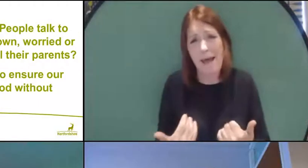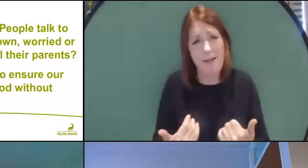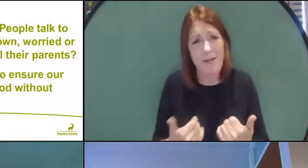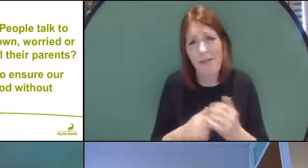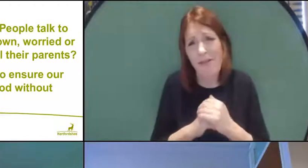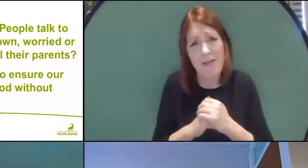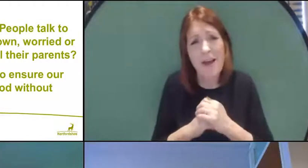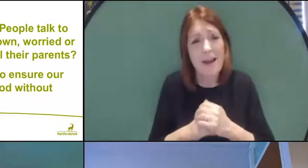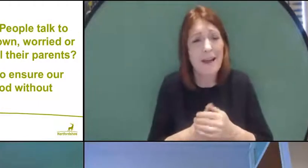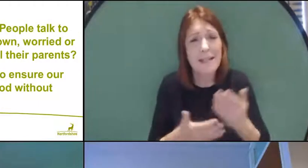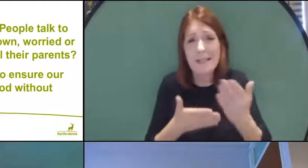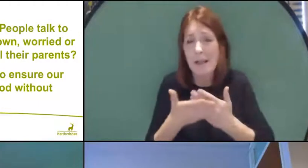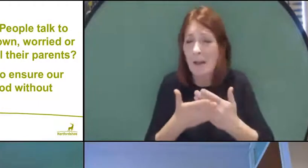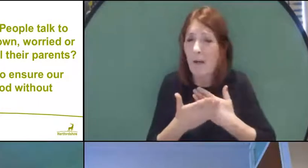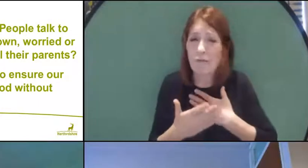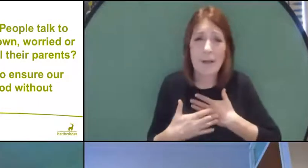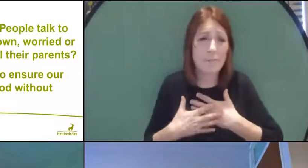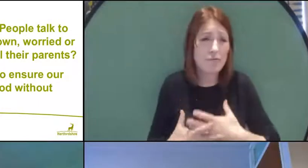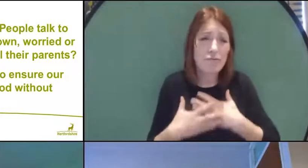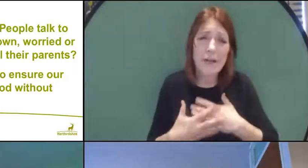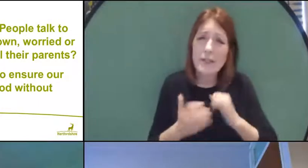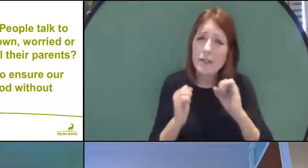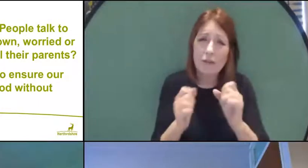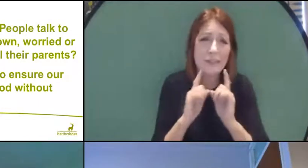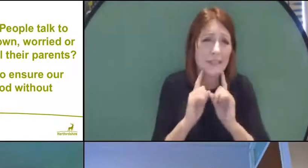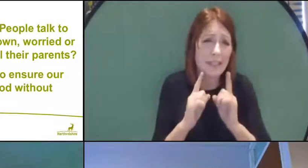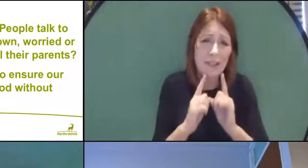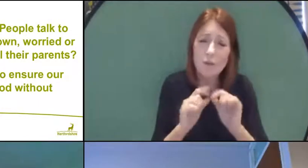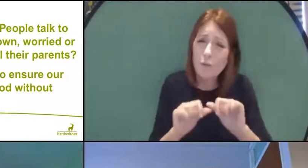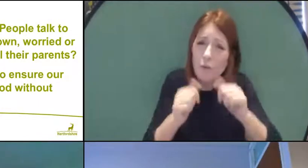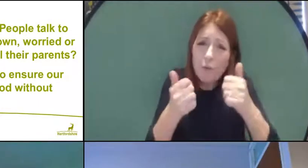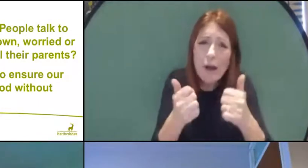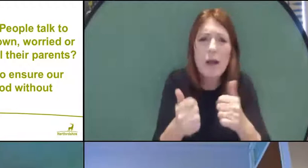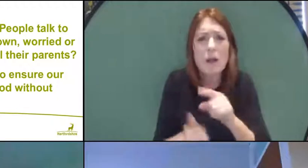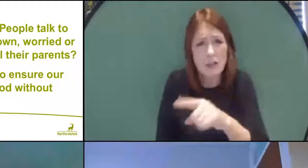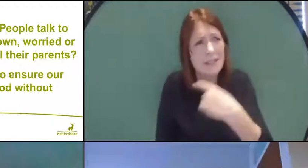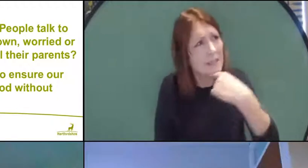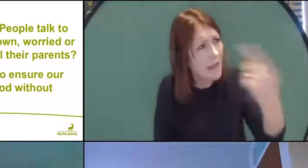are doing, so give them that support, tell them how grateful you are for what they're doing.